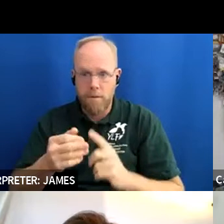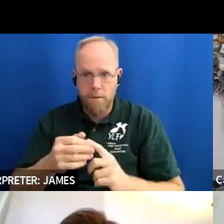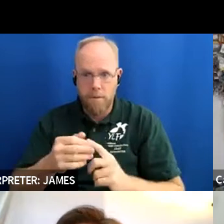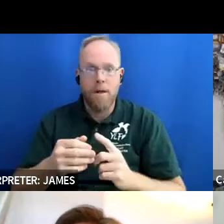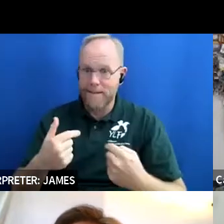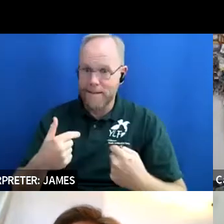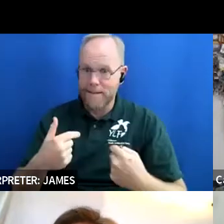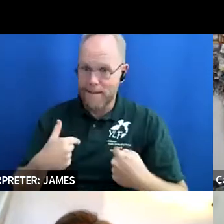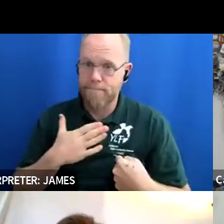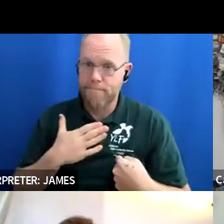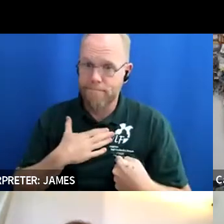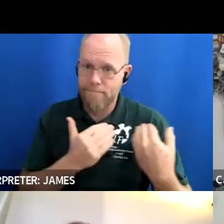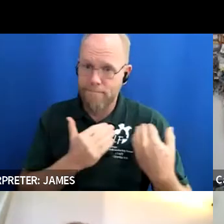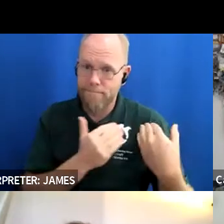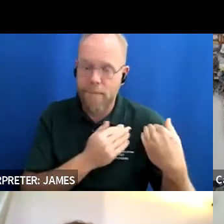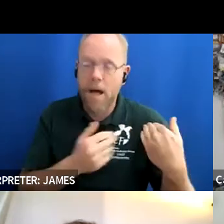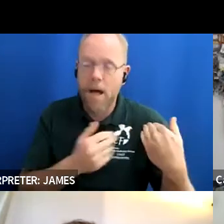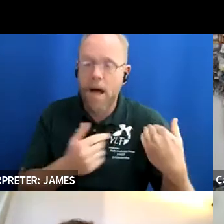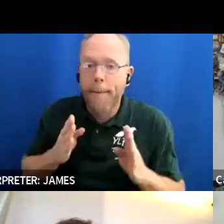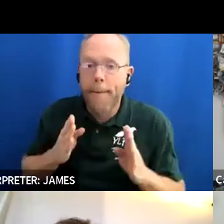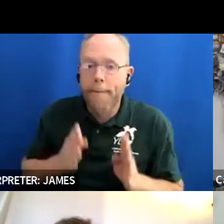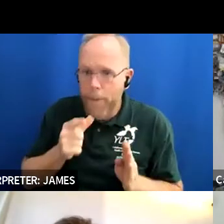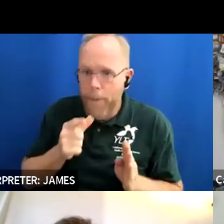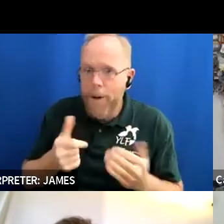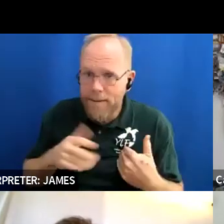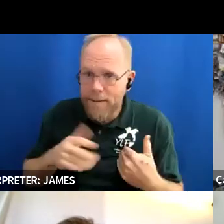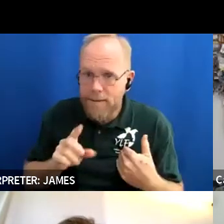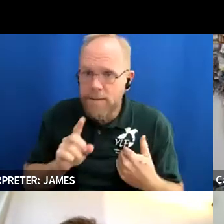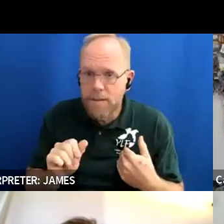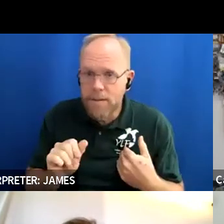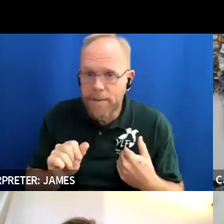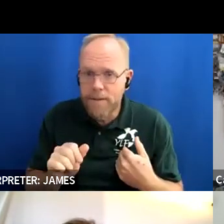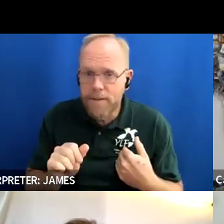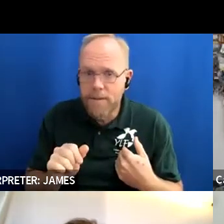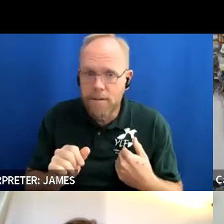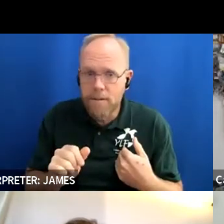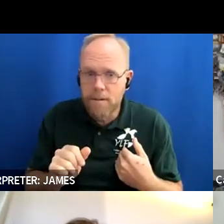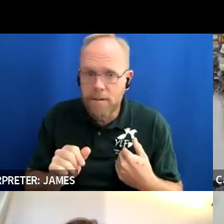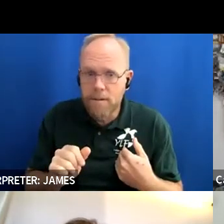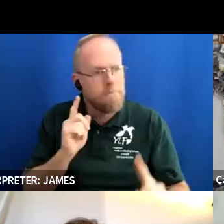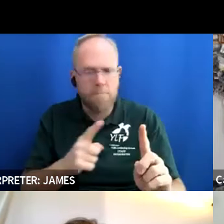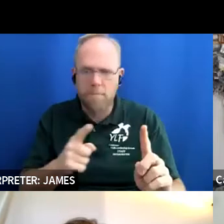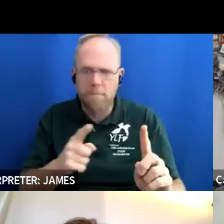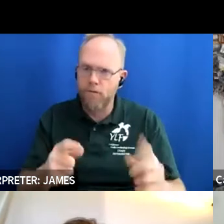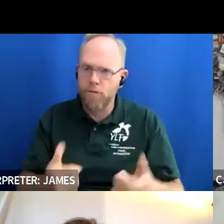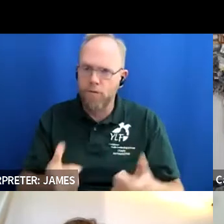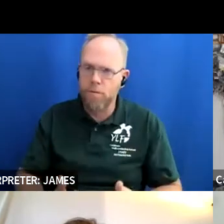as a person with a disability to live my life and show others that it's possible to do the